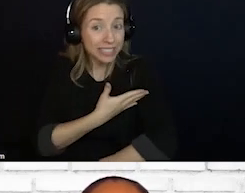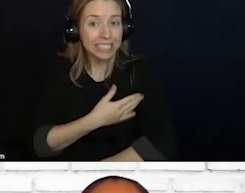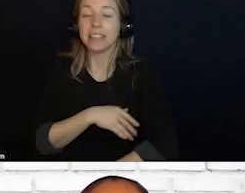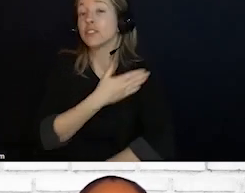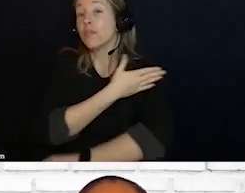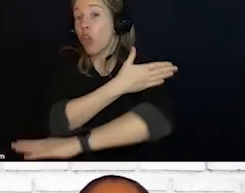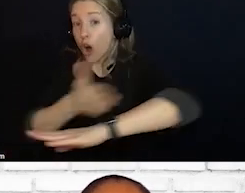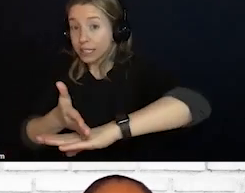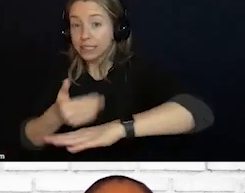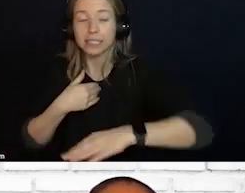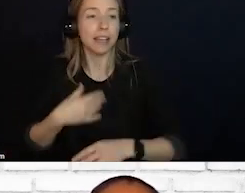COLORS AND LOGOS.